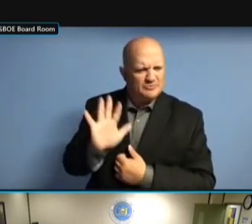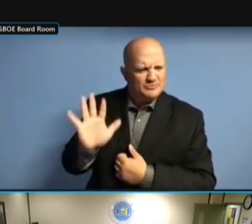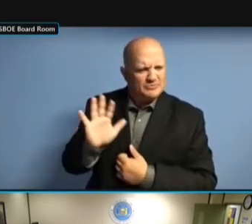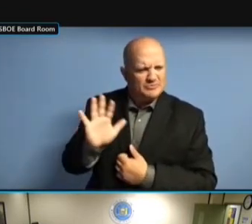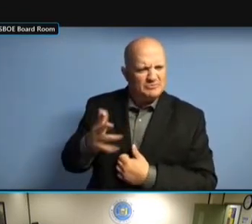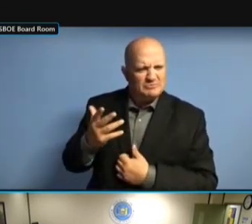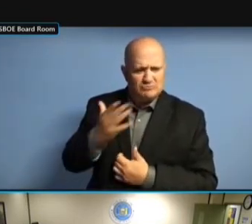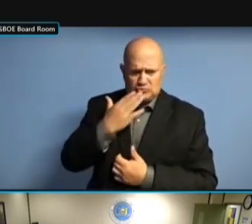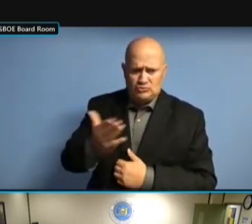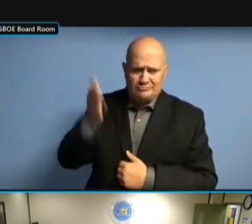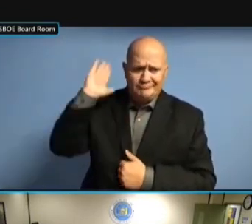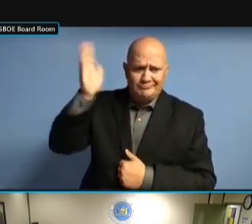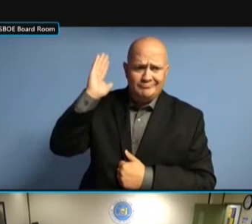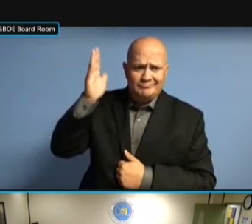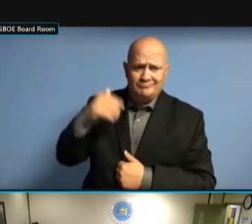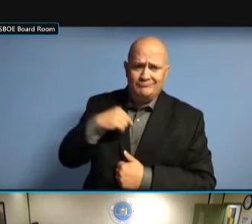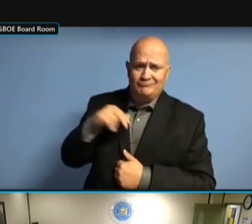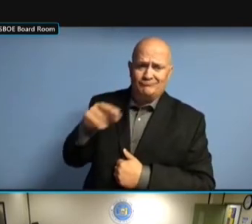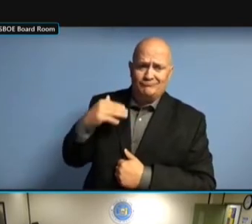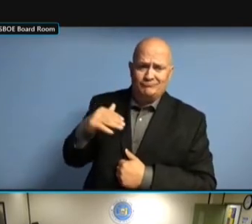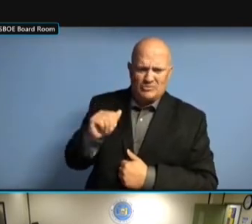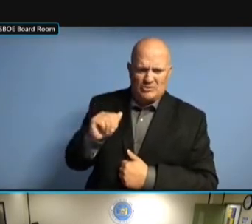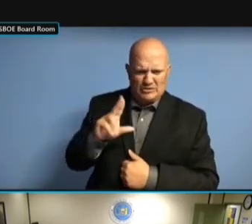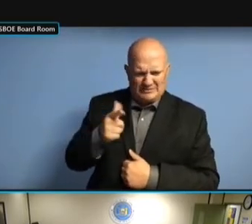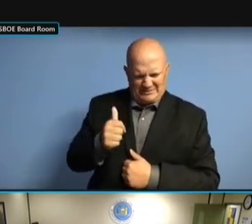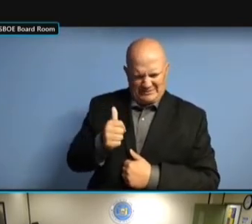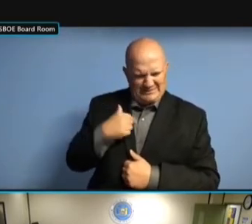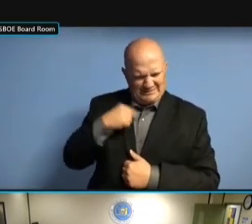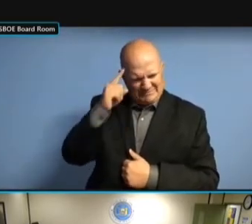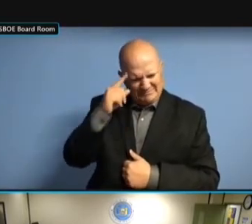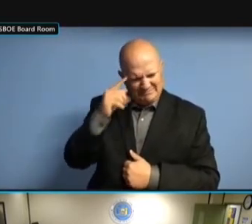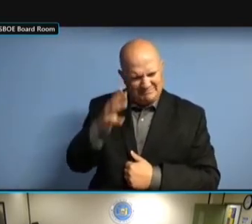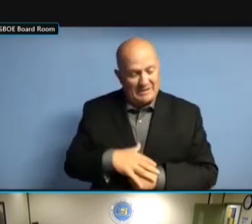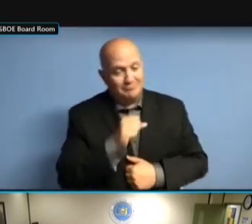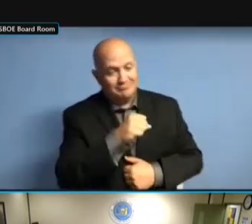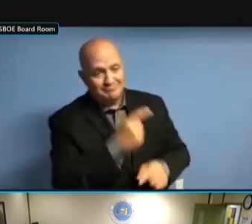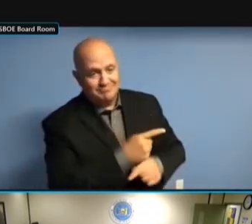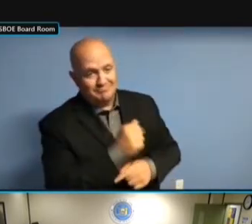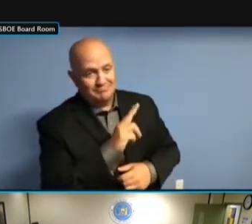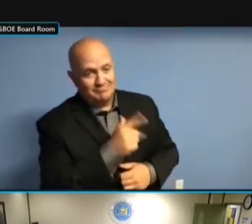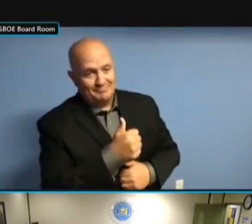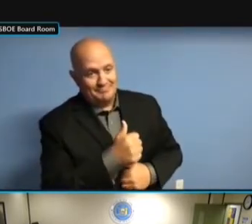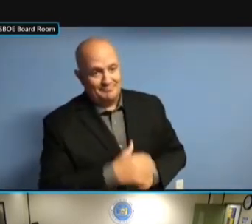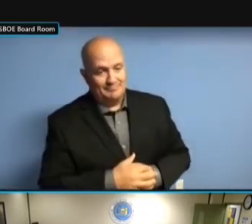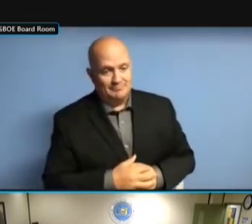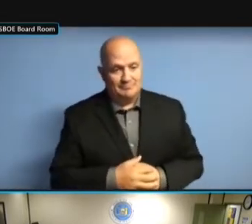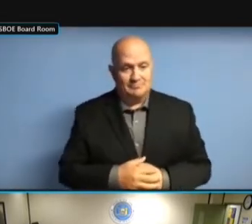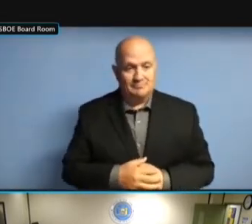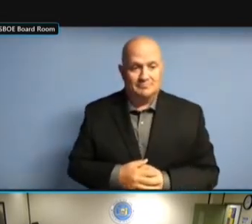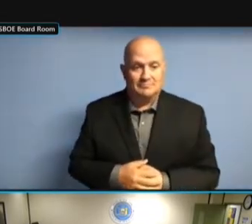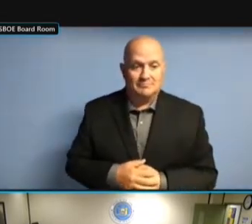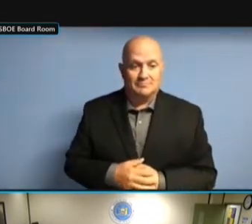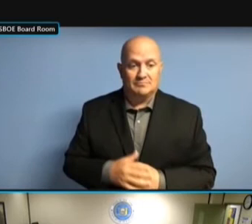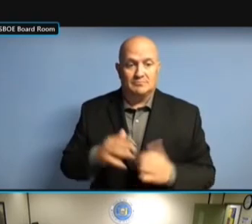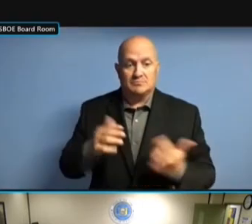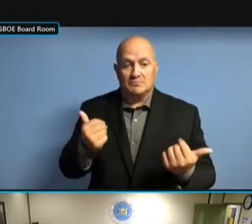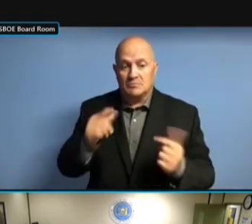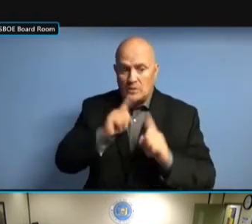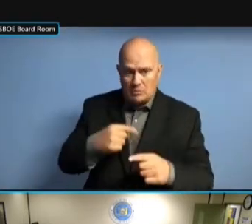DUE? >> DUE? >> I'M DUE? >> I'M DONE. I'M DONE. I'M DONE. SORRY. SORRY. SORRY. >> SORRY. >> LET'S SORRY. >> LET'S WAIT SORRY. >> LET'S WAIT FOR SORRY. >> LET'S WAIT FOR TOM'S SORRY. >> LET'S WAIT FOR TOM'S REPORT.